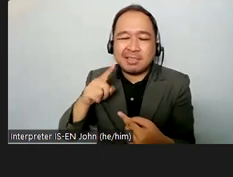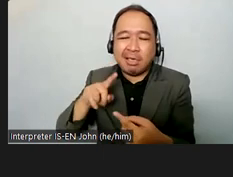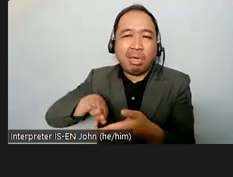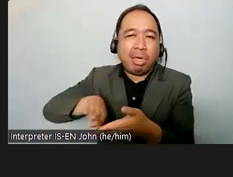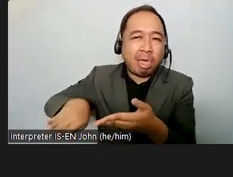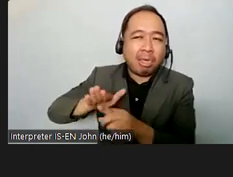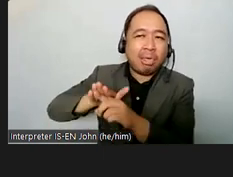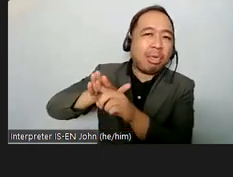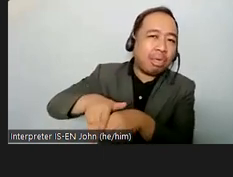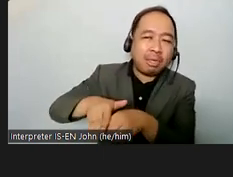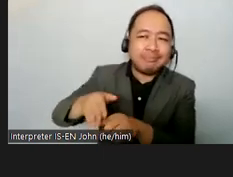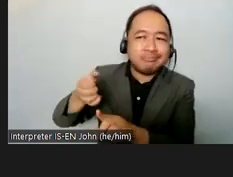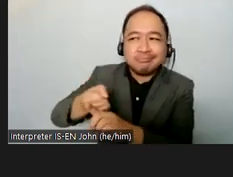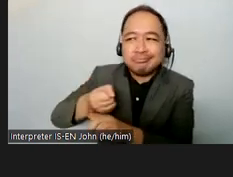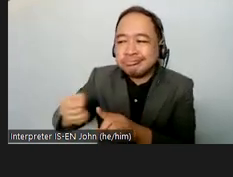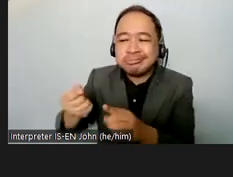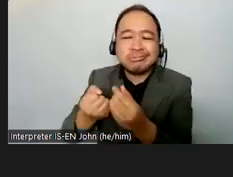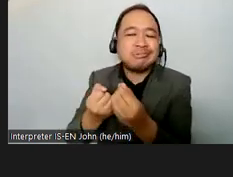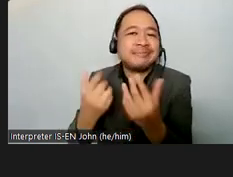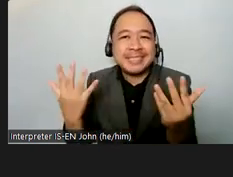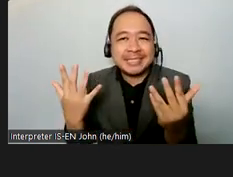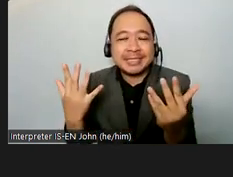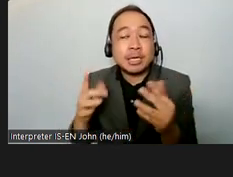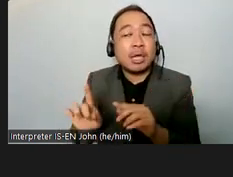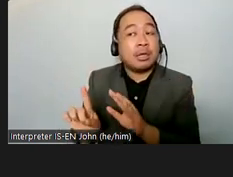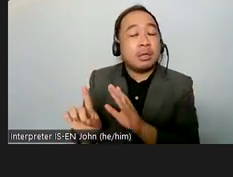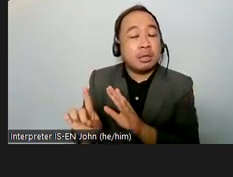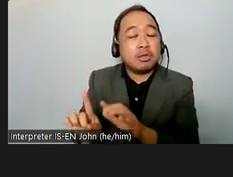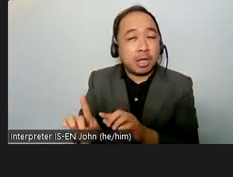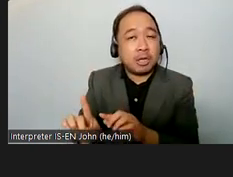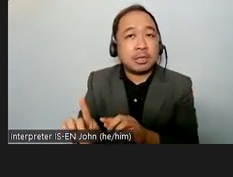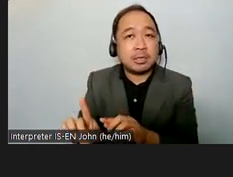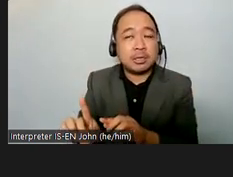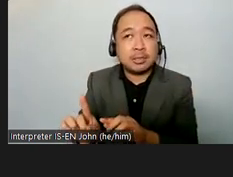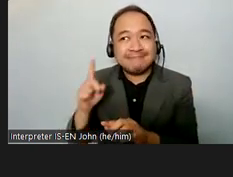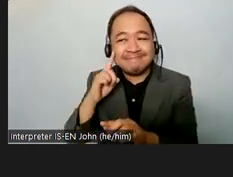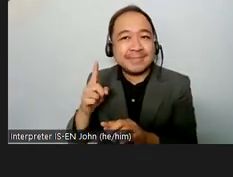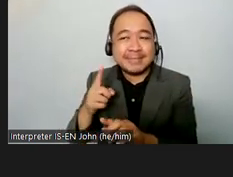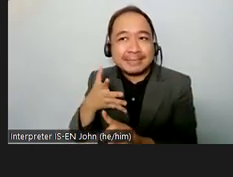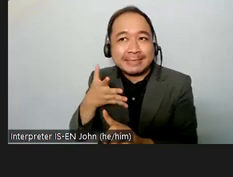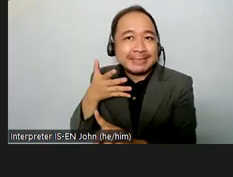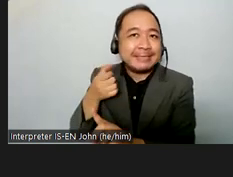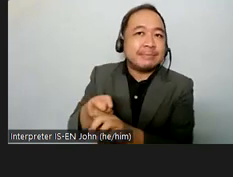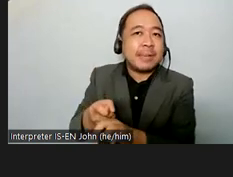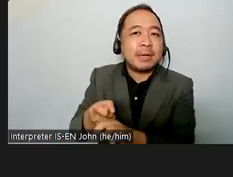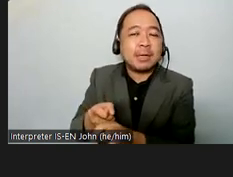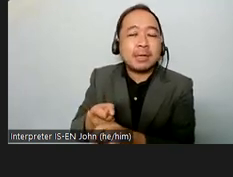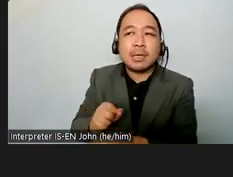and that has a very bad consequence on their sexual and reproductive health